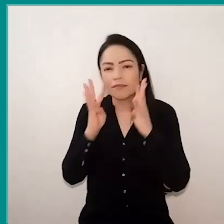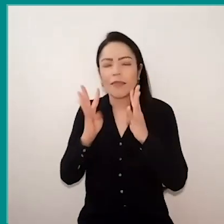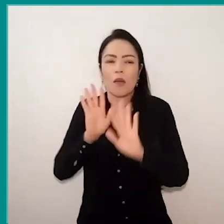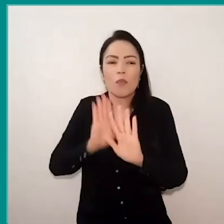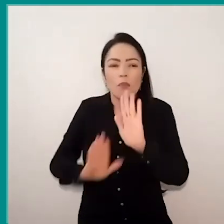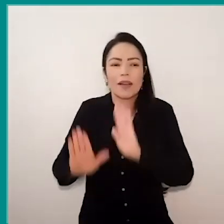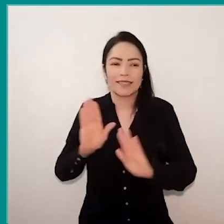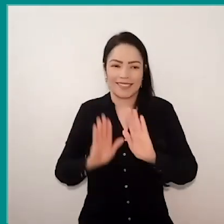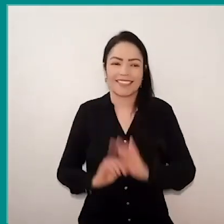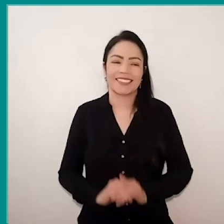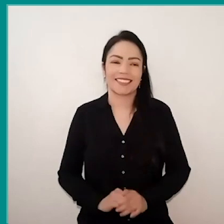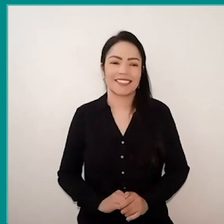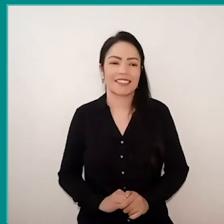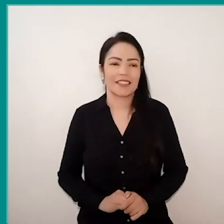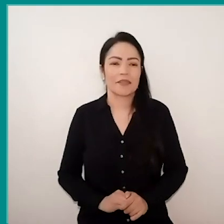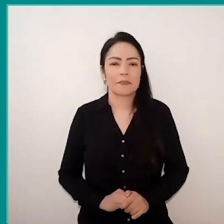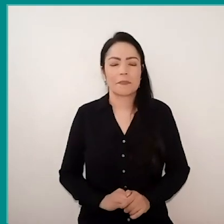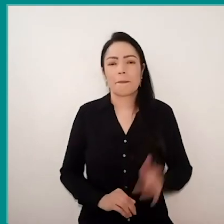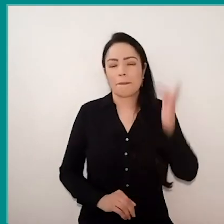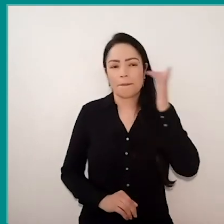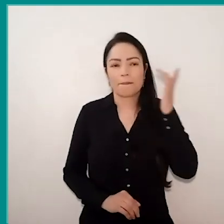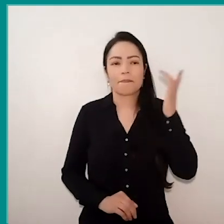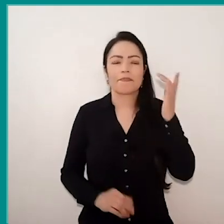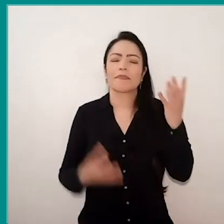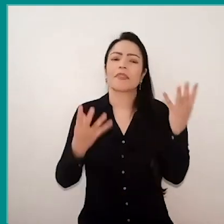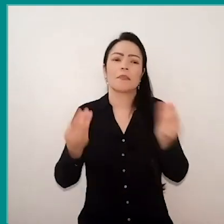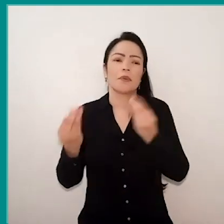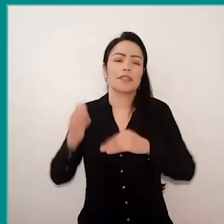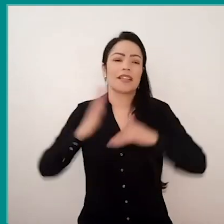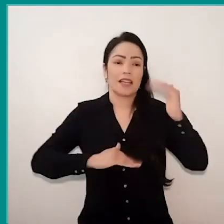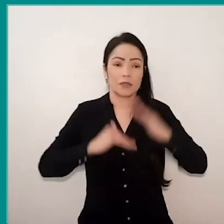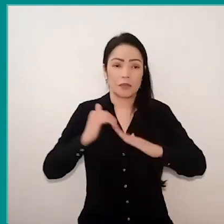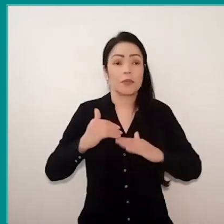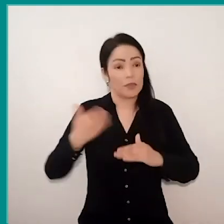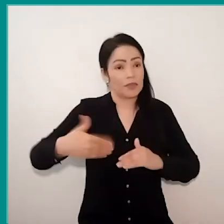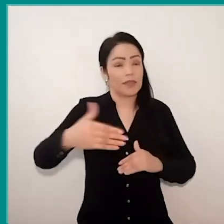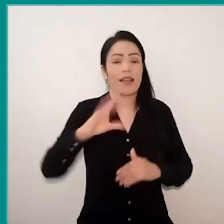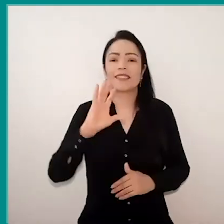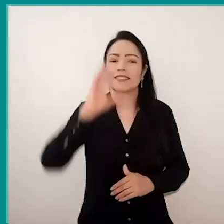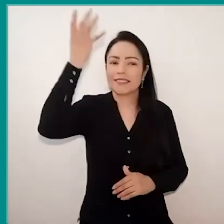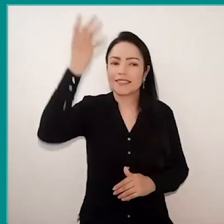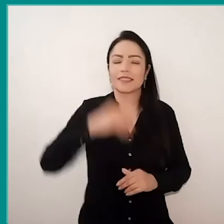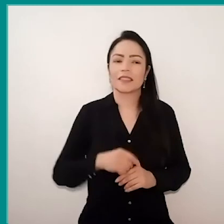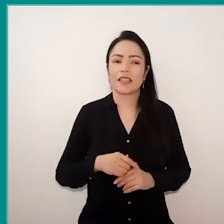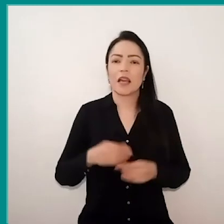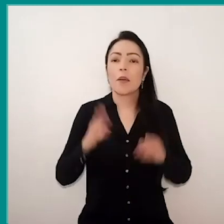So I think a lot of actions have also happened, actions aimed at children